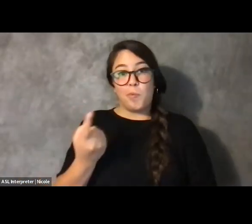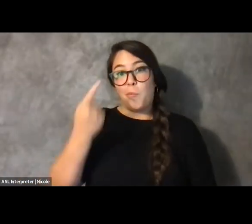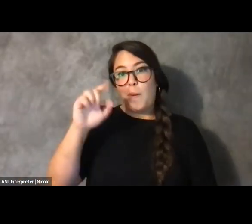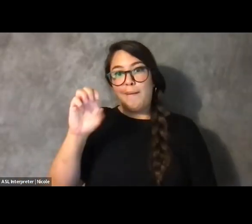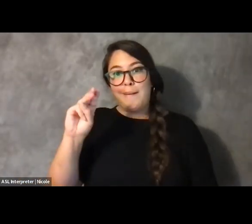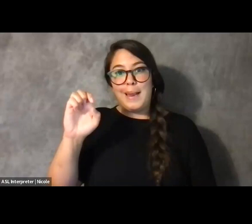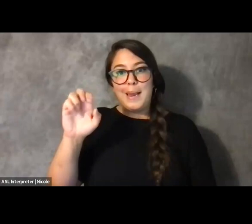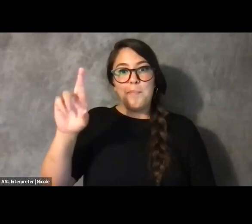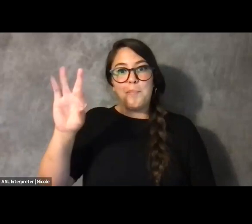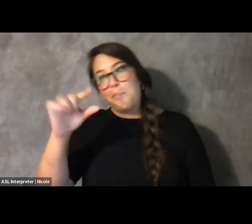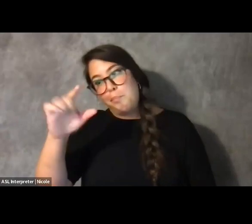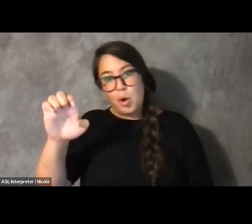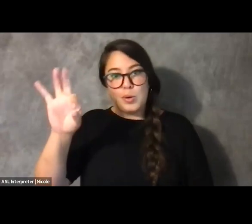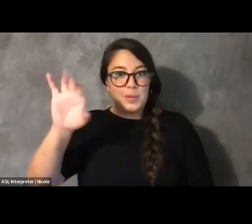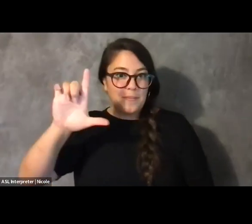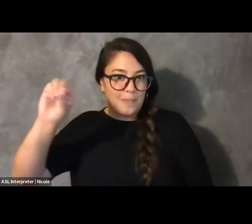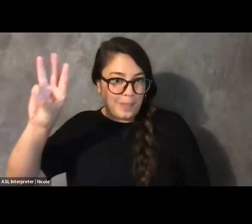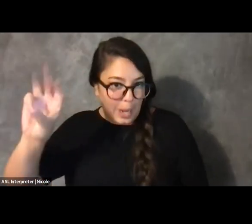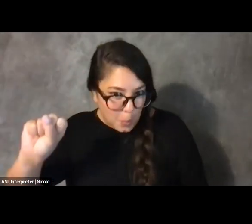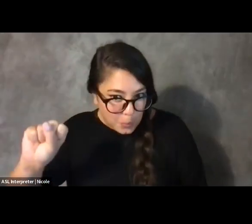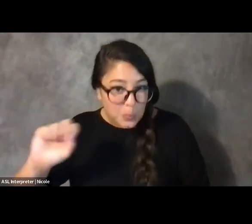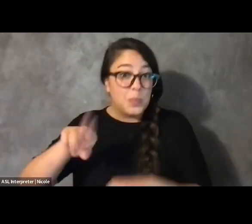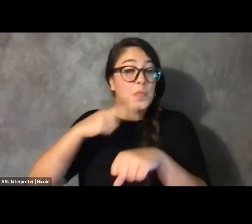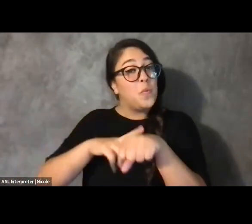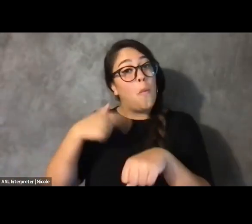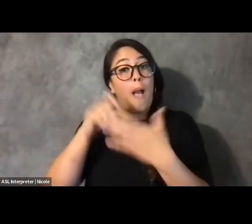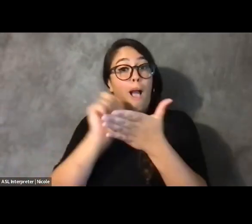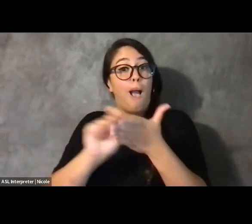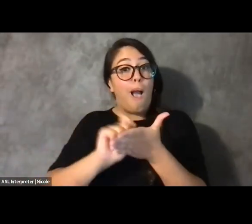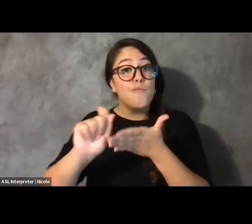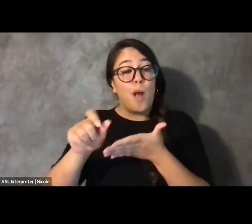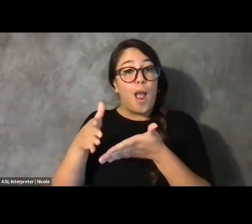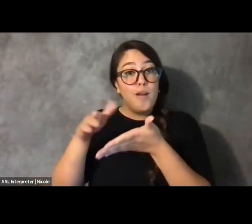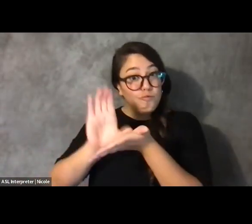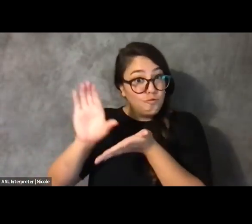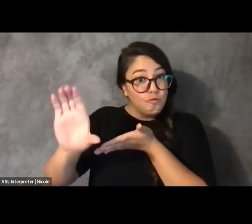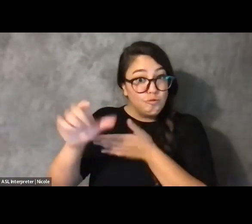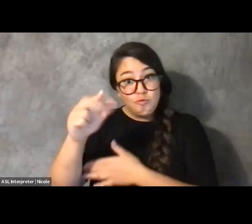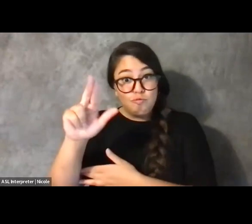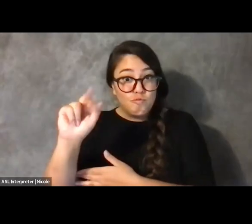I am a nonprofit grant writer and I'm also a writer, a cultural worker.